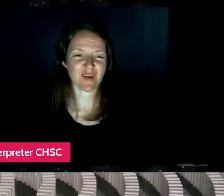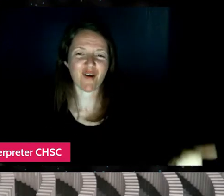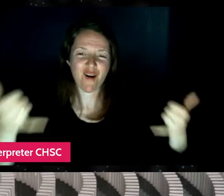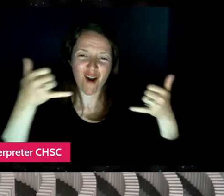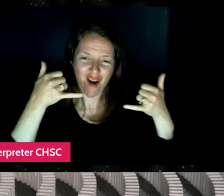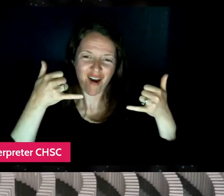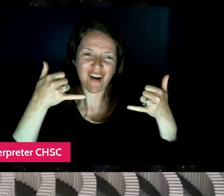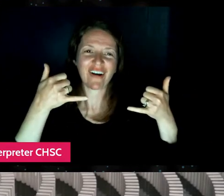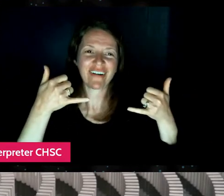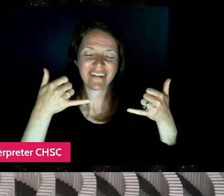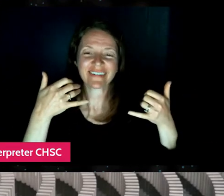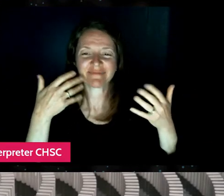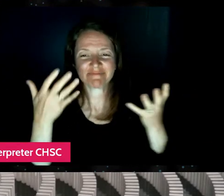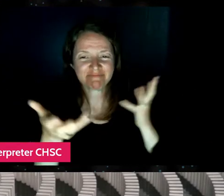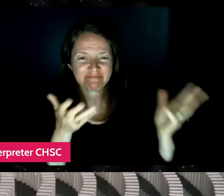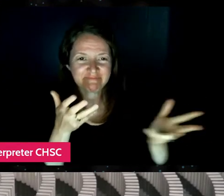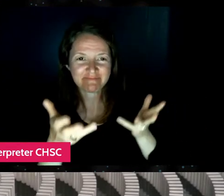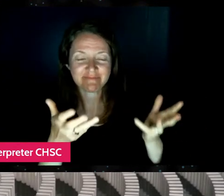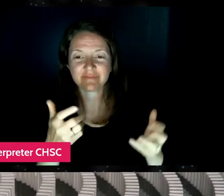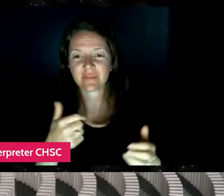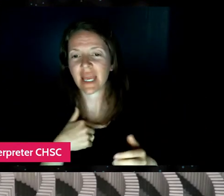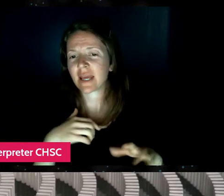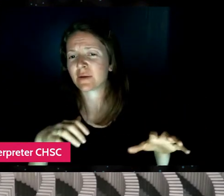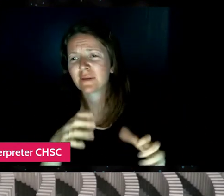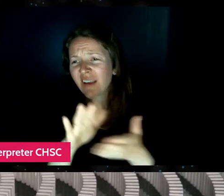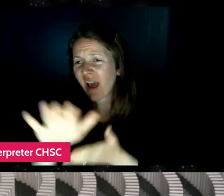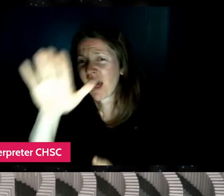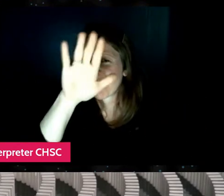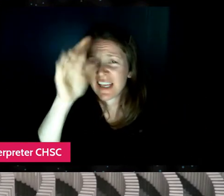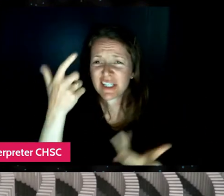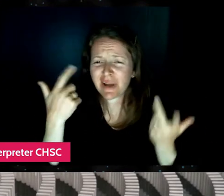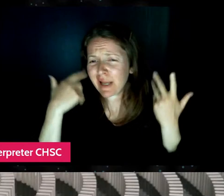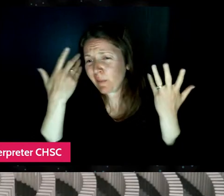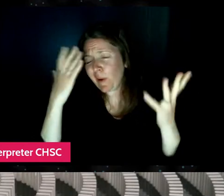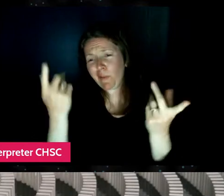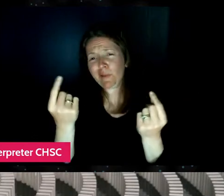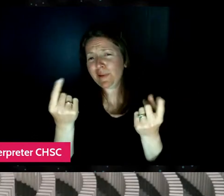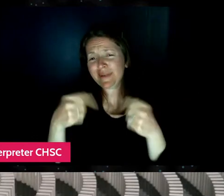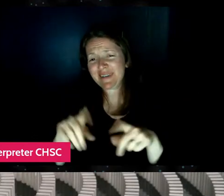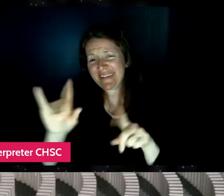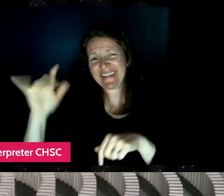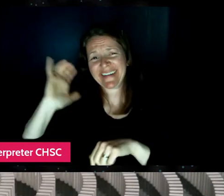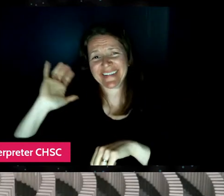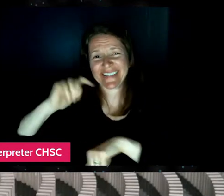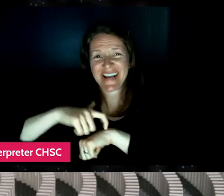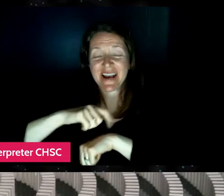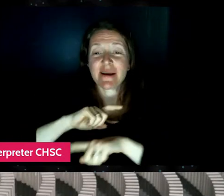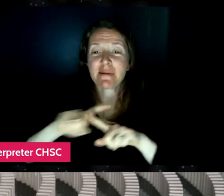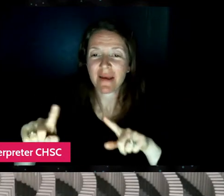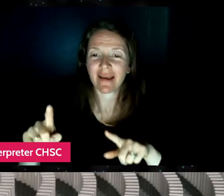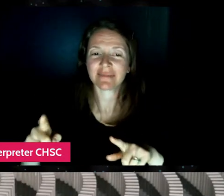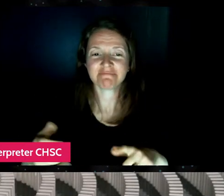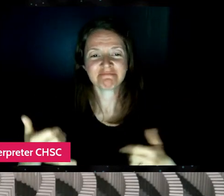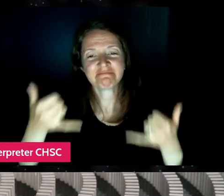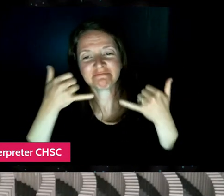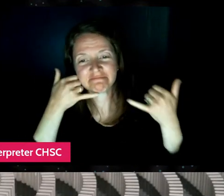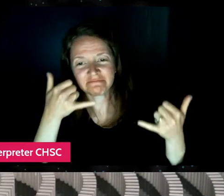I was just like doing college, well, I don't know what I was doing at the time, but yeah, we got on a call and then a few weeks later,